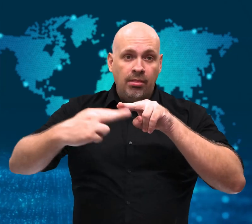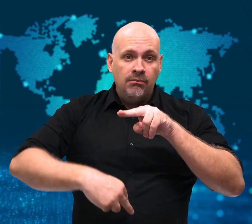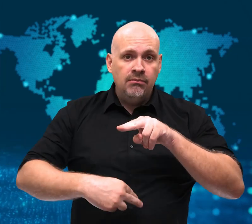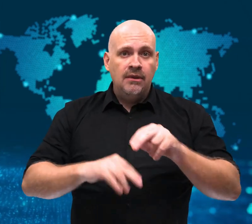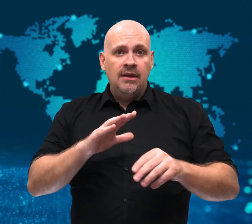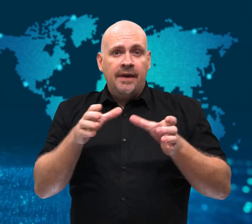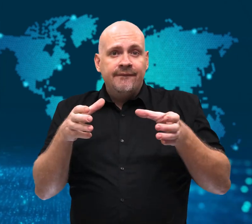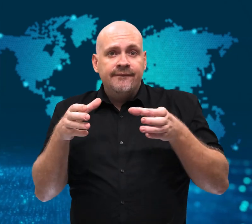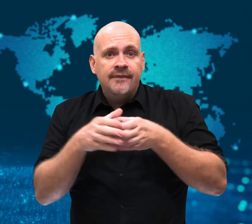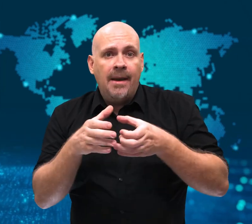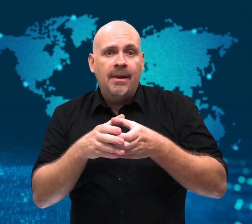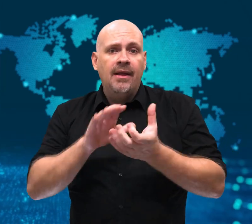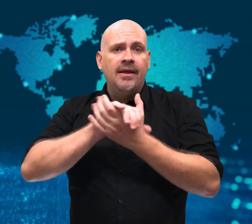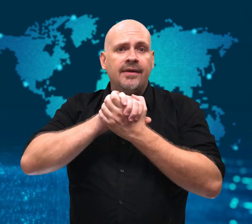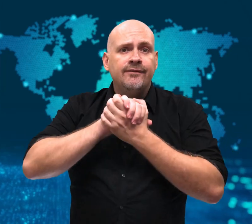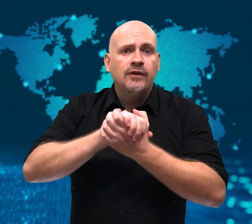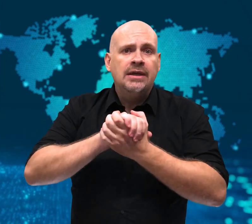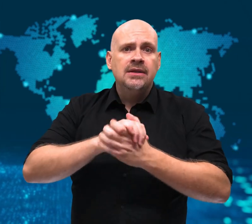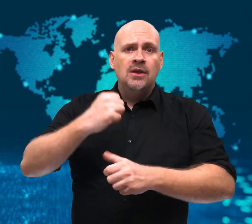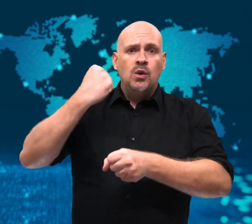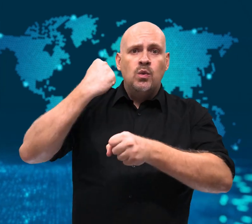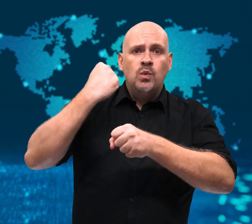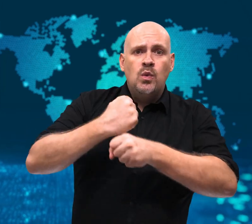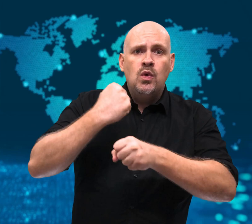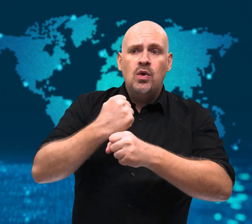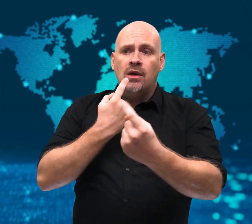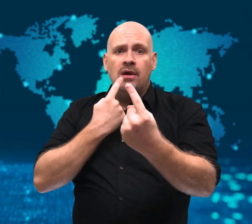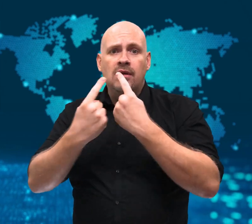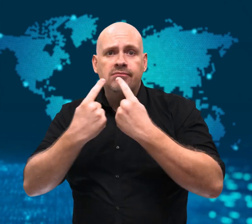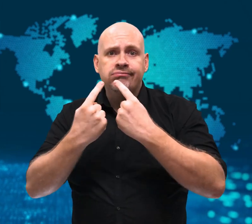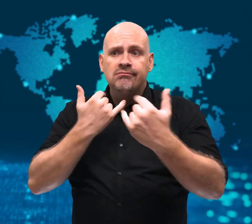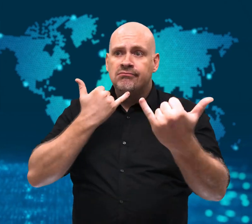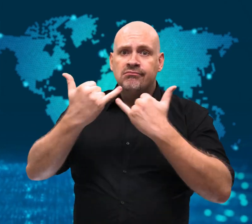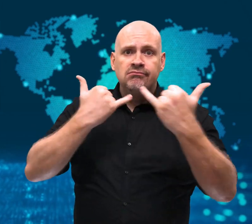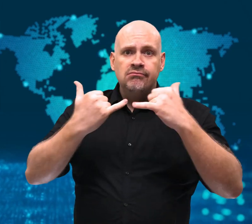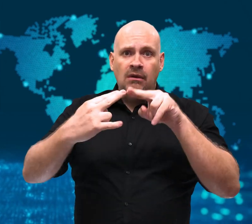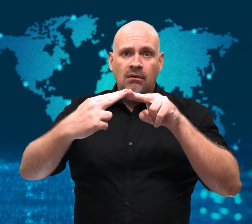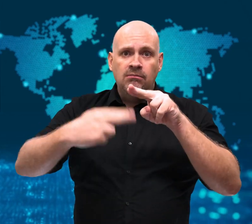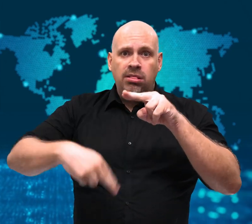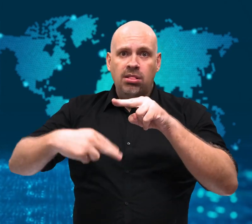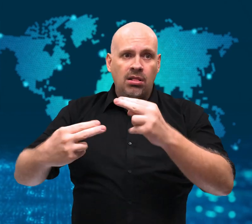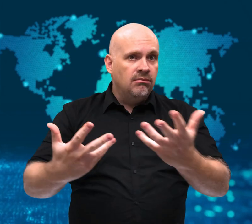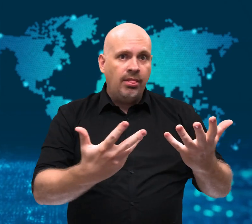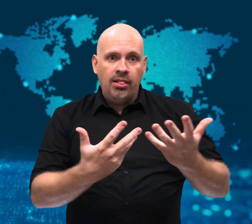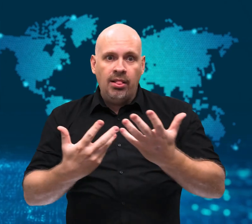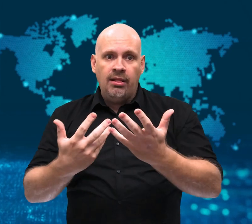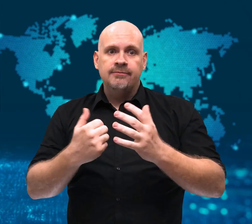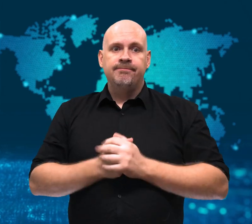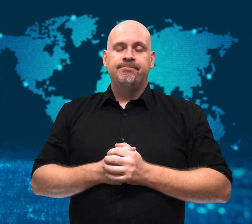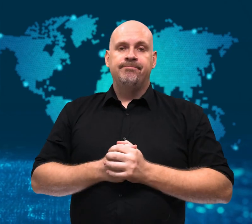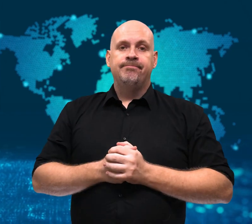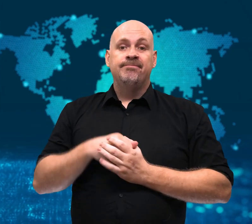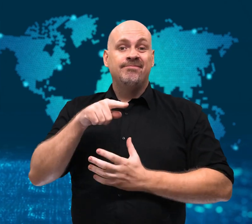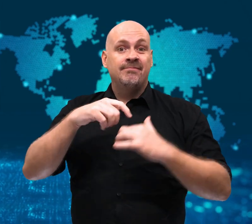customers, families, and friends.